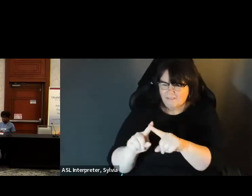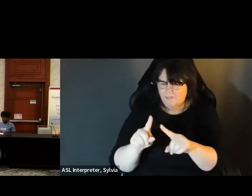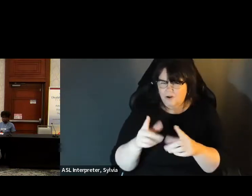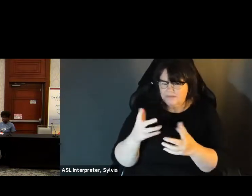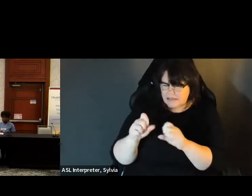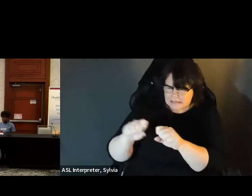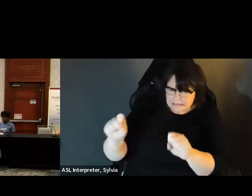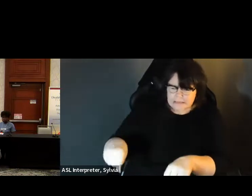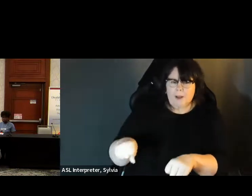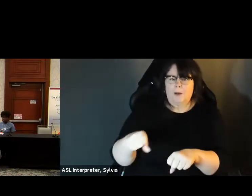In each county are gonna differ a little bit just based on size, experience, expertise levels.